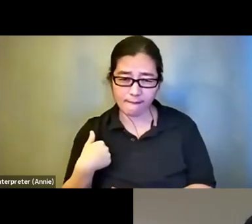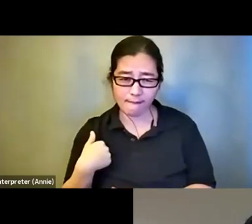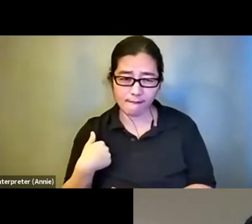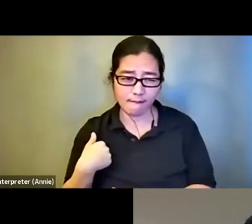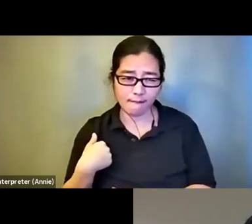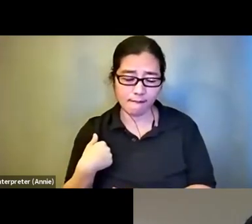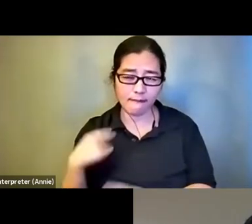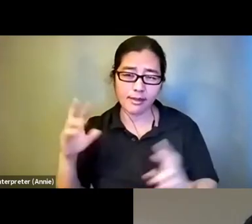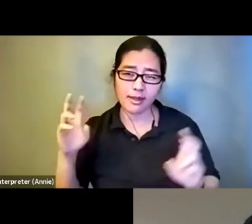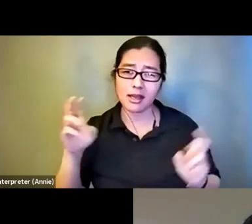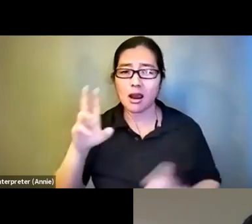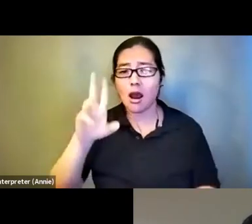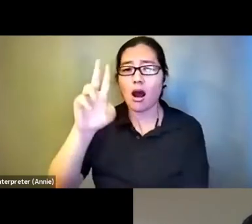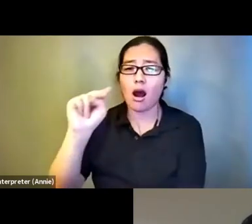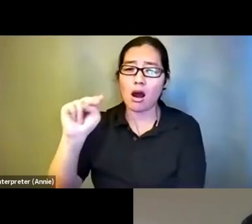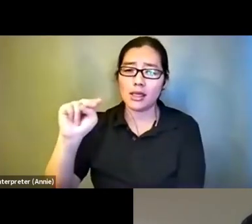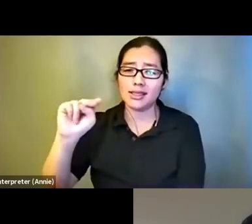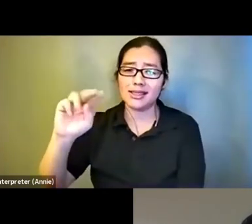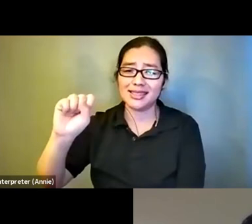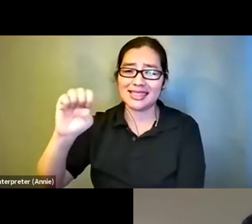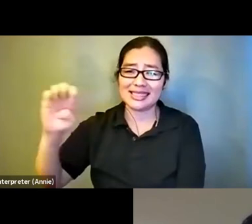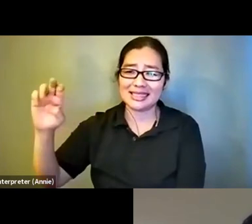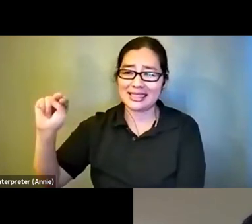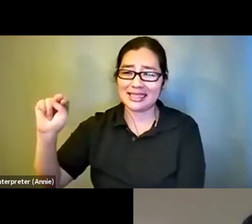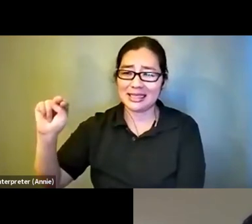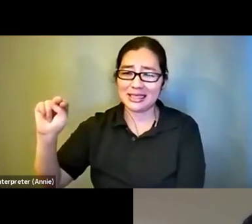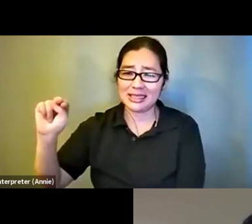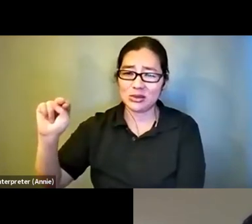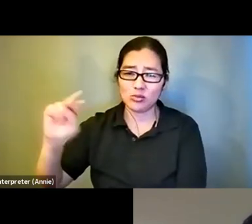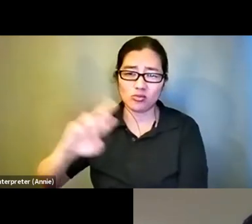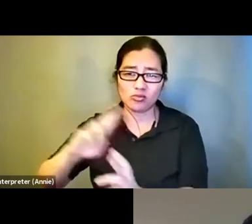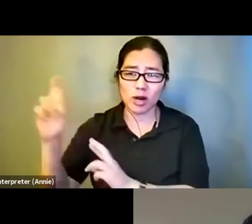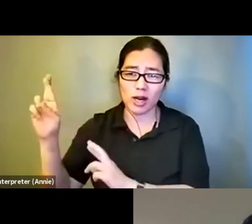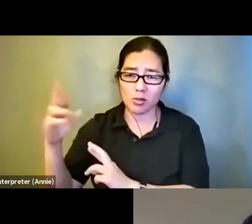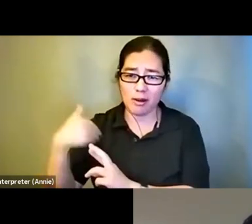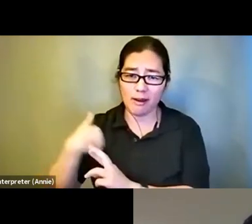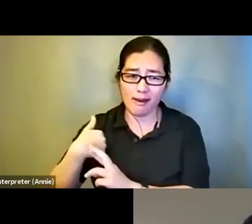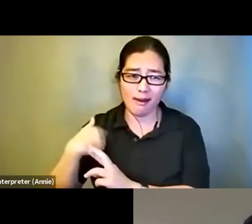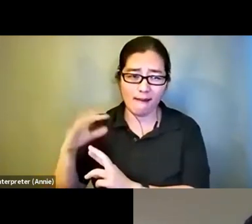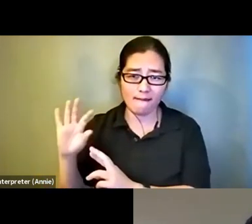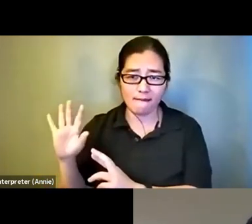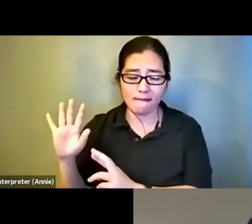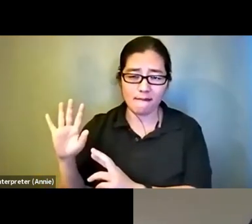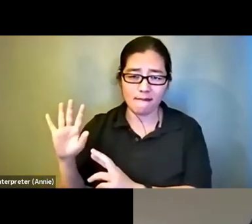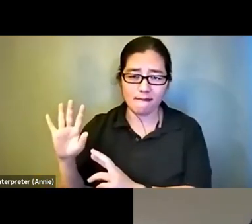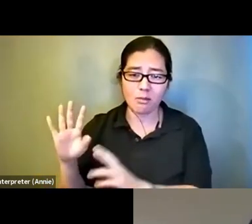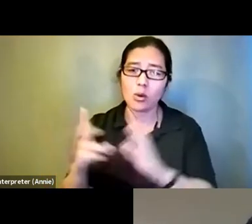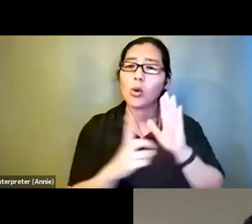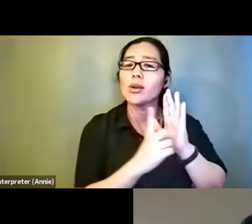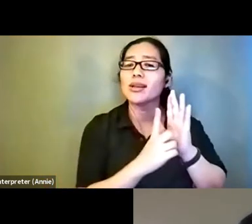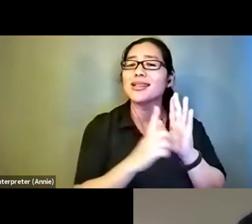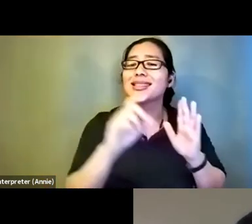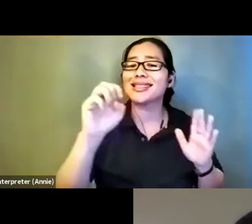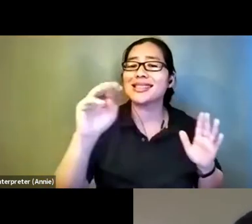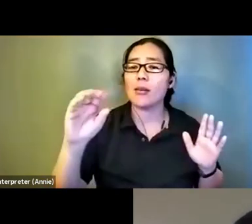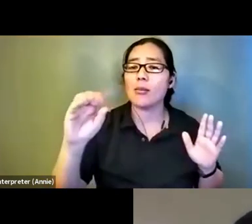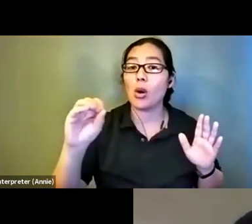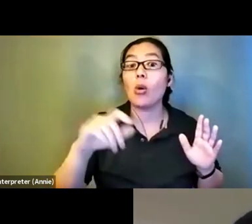queued up? The Unseen demo. Let's go to the demo and I can bring in Chad. Chad, you can get ready, sir.